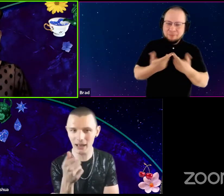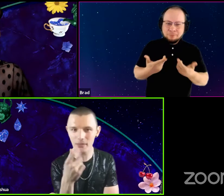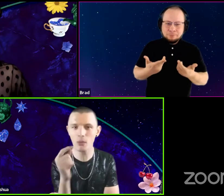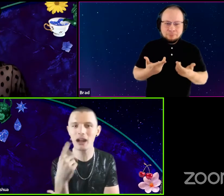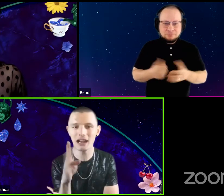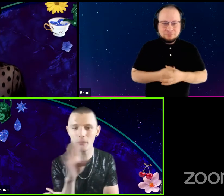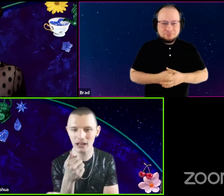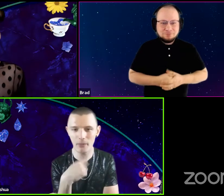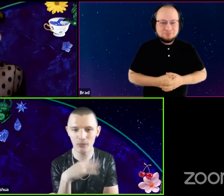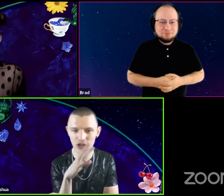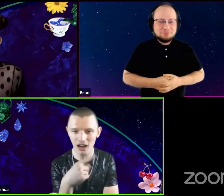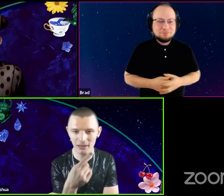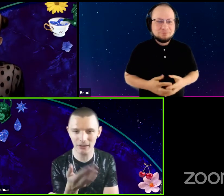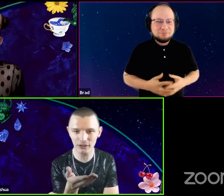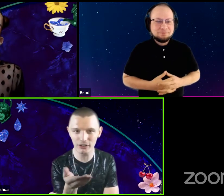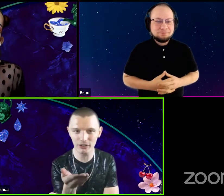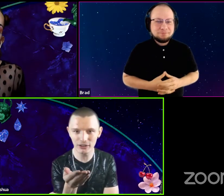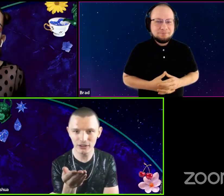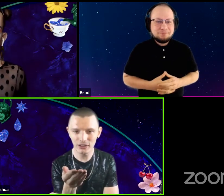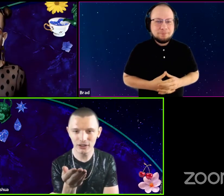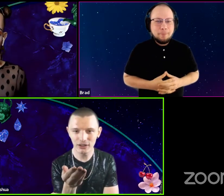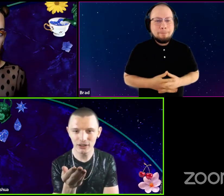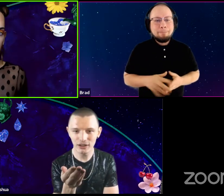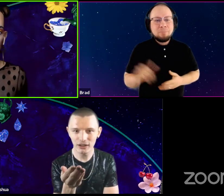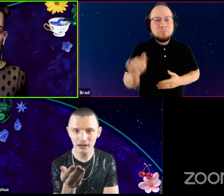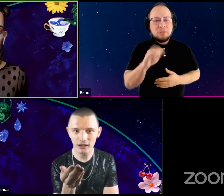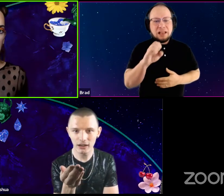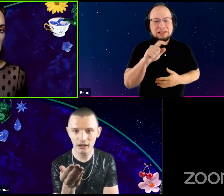Like what board game? What kind of board game are we talking about here? Like Settlers of Catan.